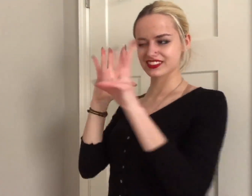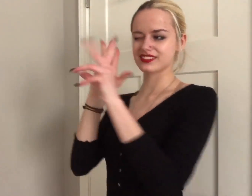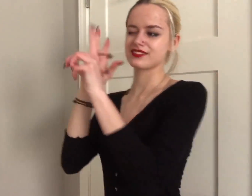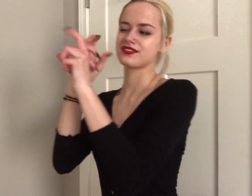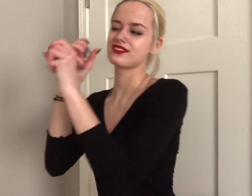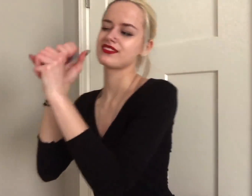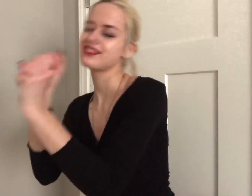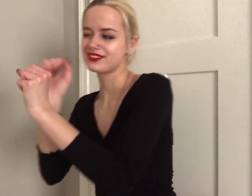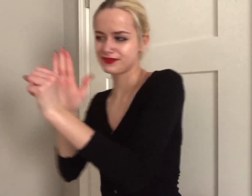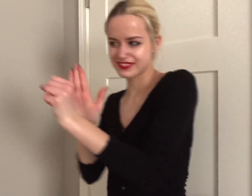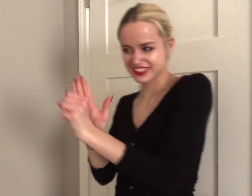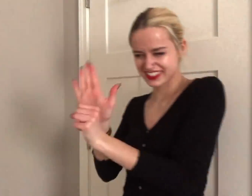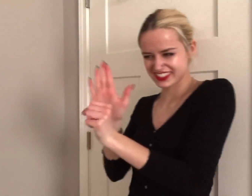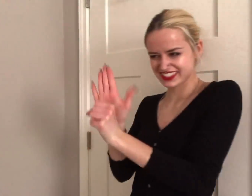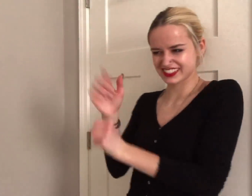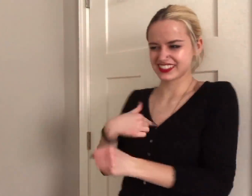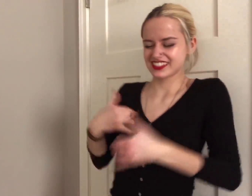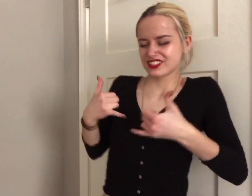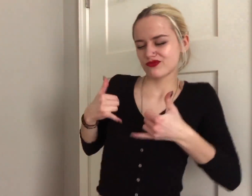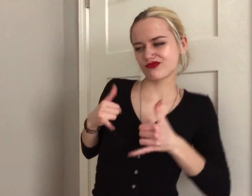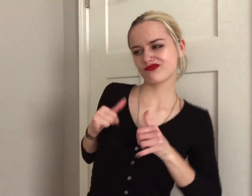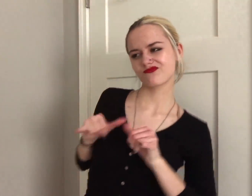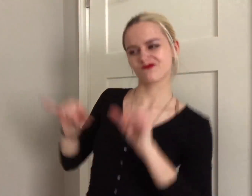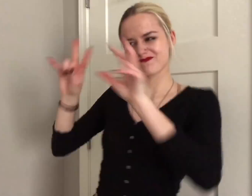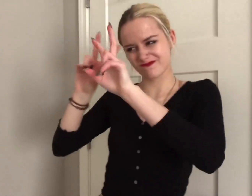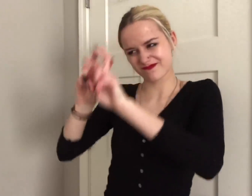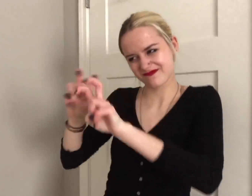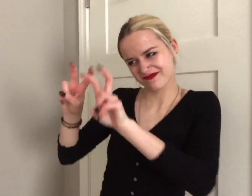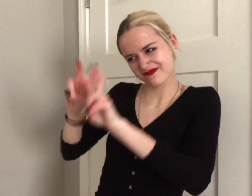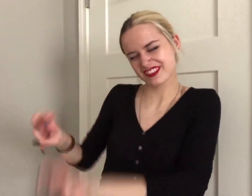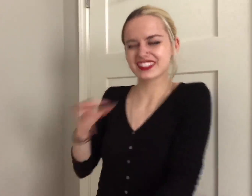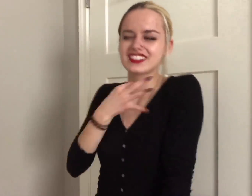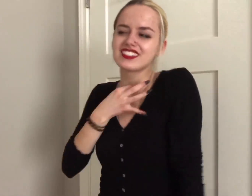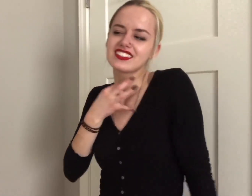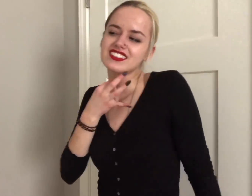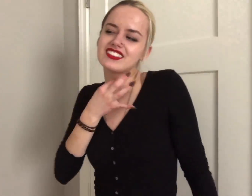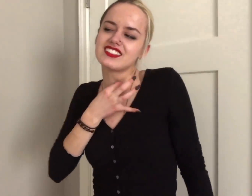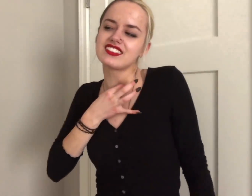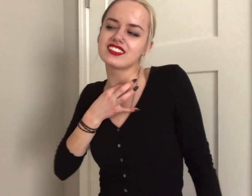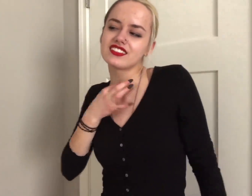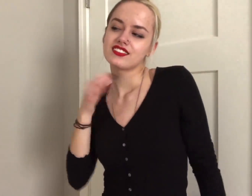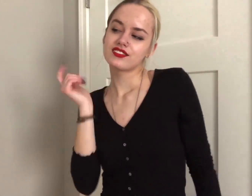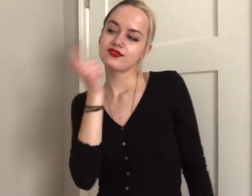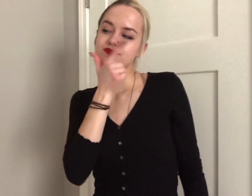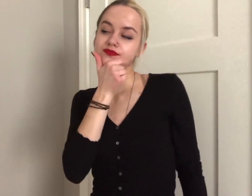she pulls me in enough to keep me guessing mmmm